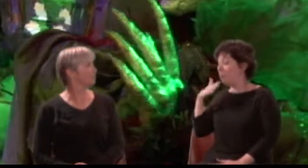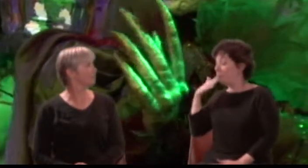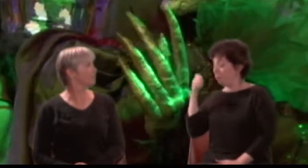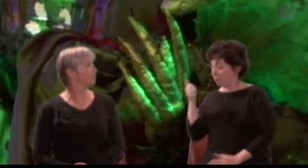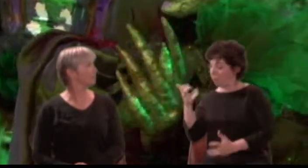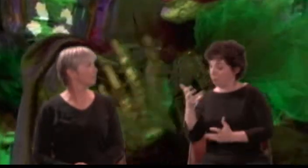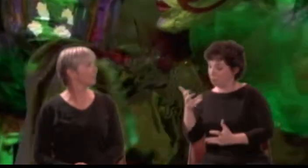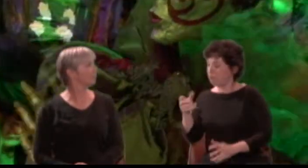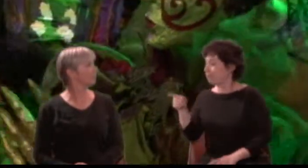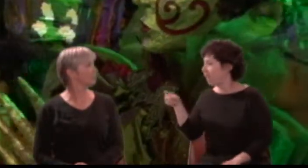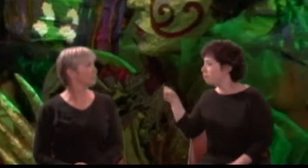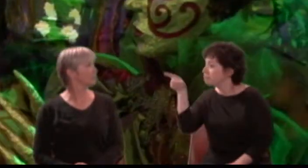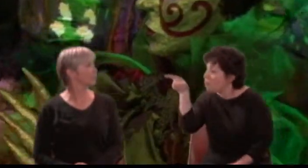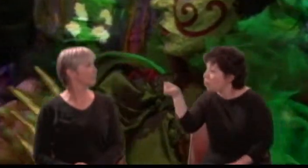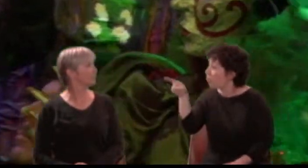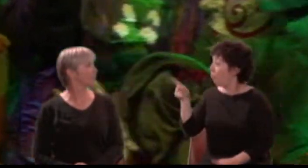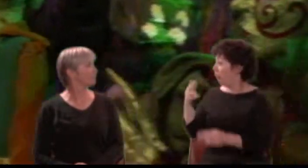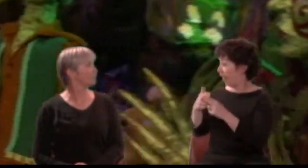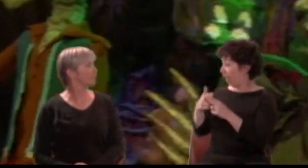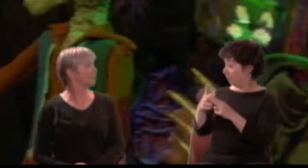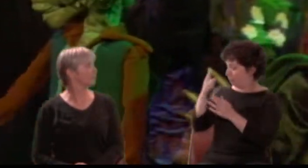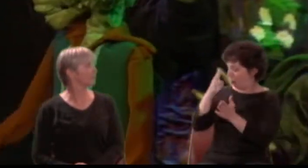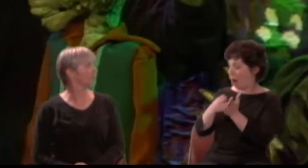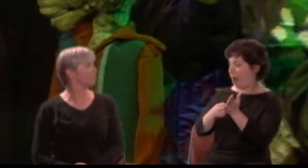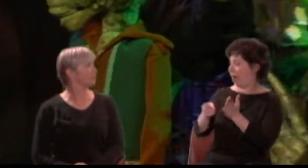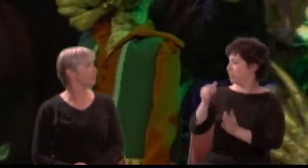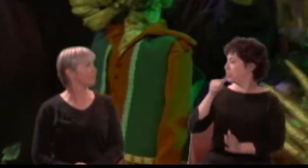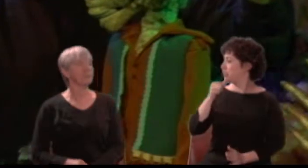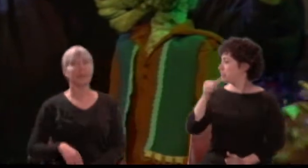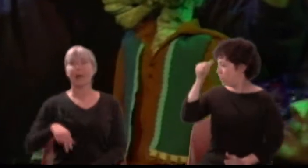Your name,honest gentleman. Peaseblossom: Peaseblossom.